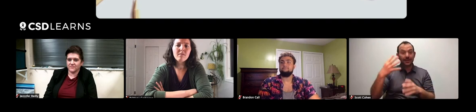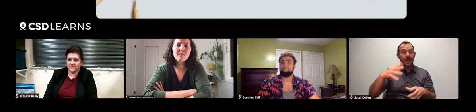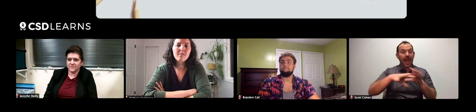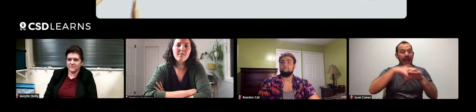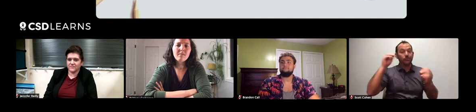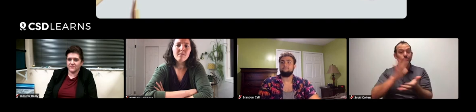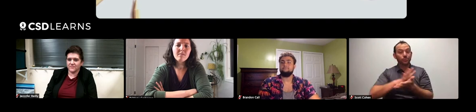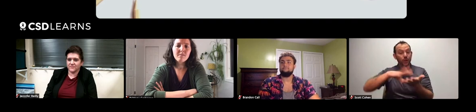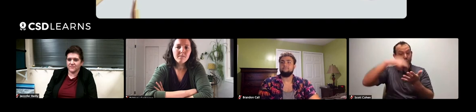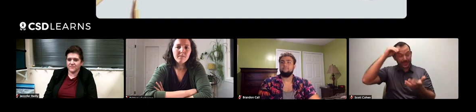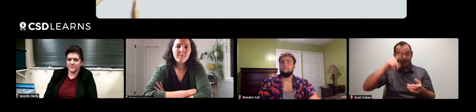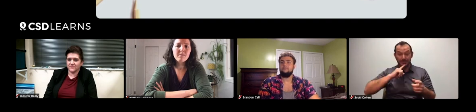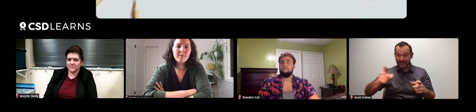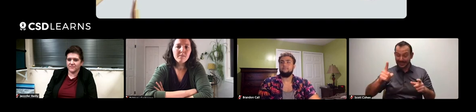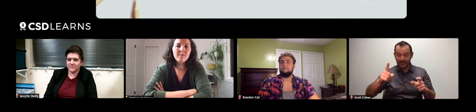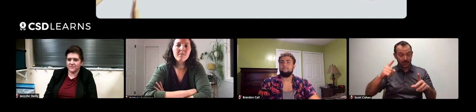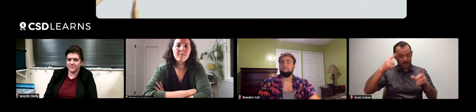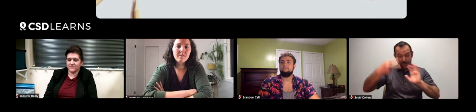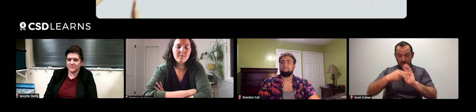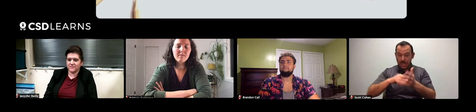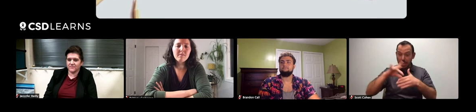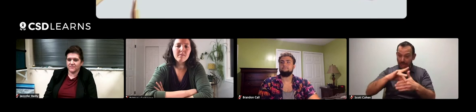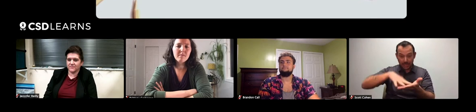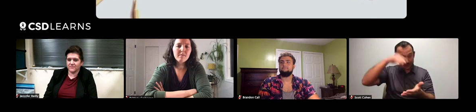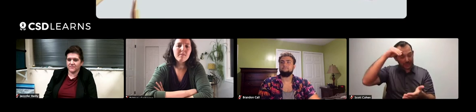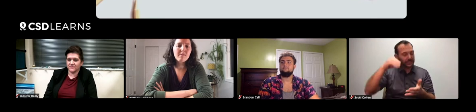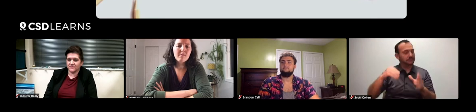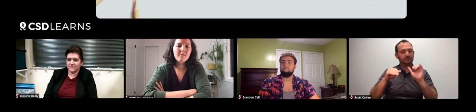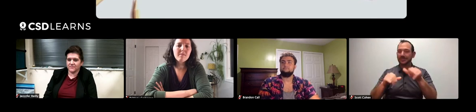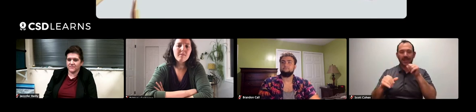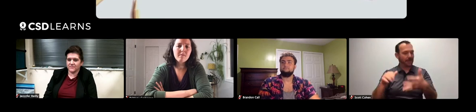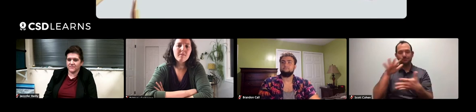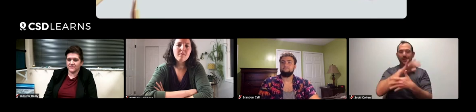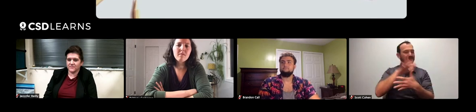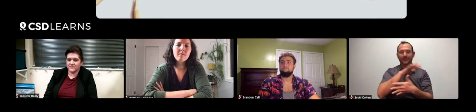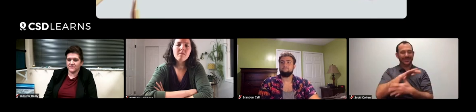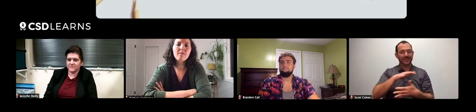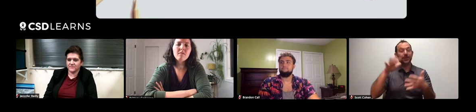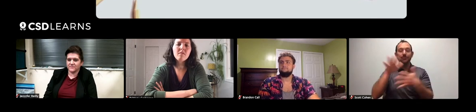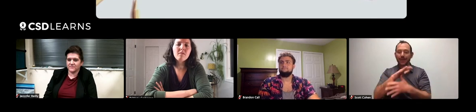Out of school learning, informal learning, right, it's not the primary thing.